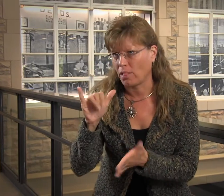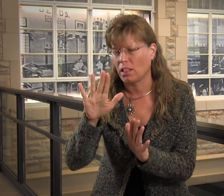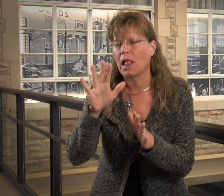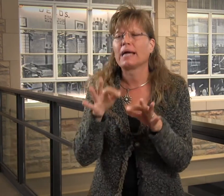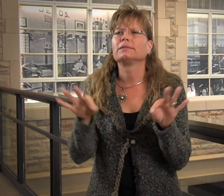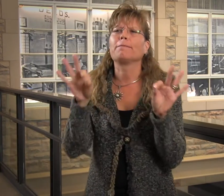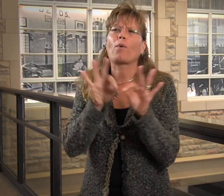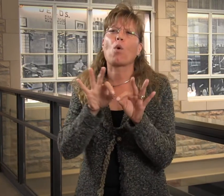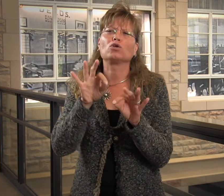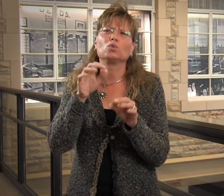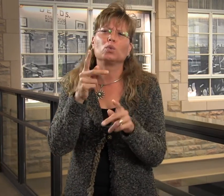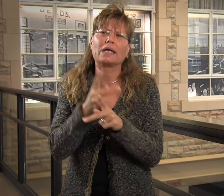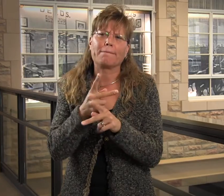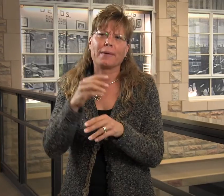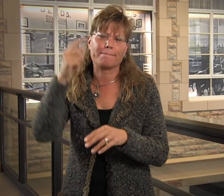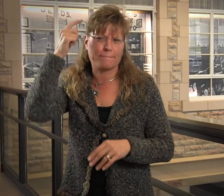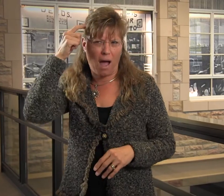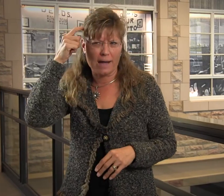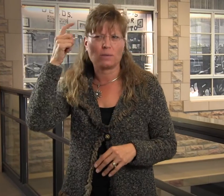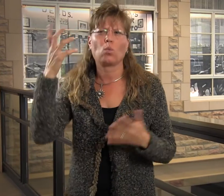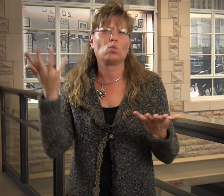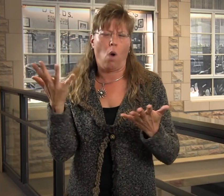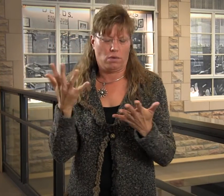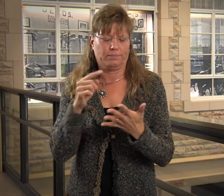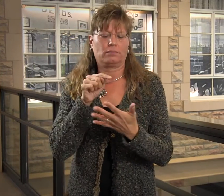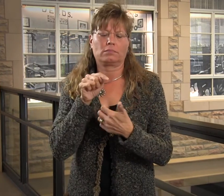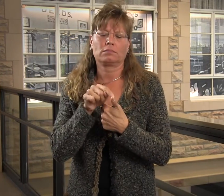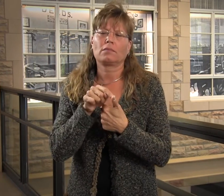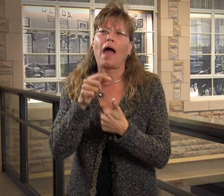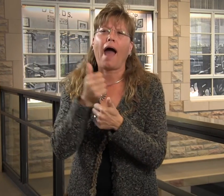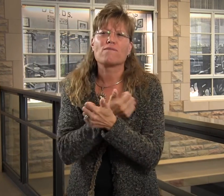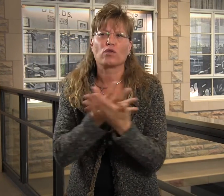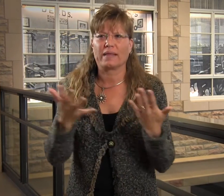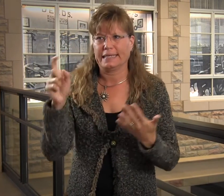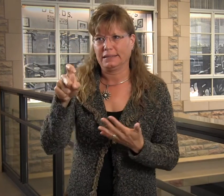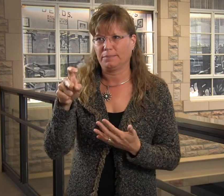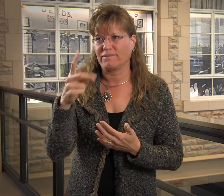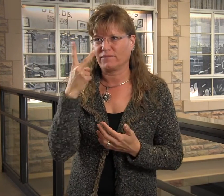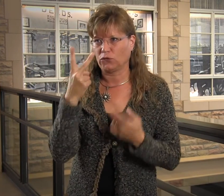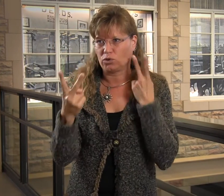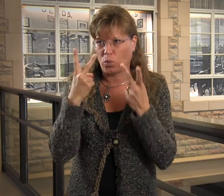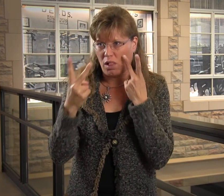But it's not impossible. I tell them to keep in mind